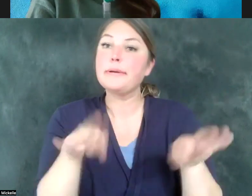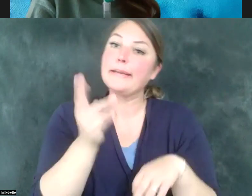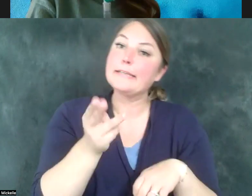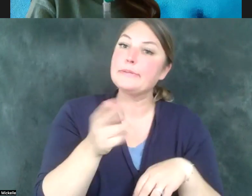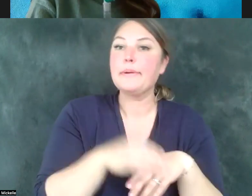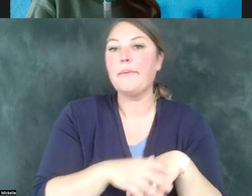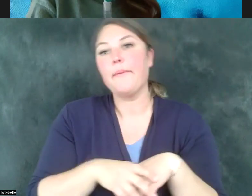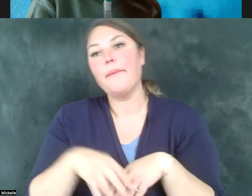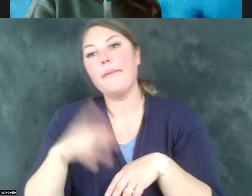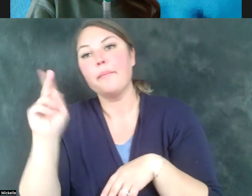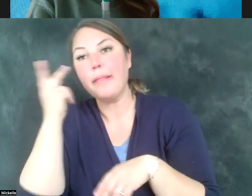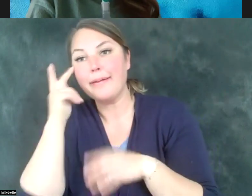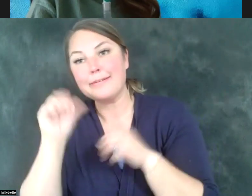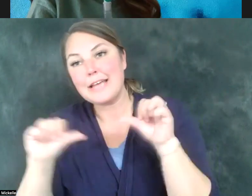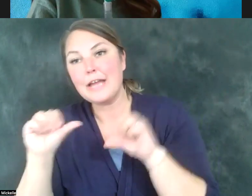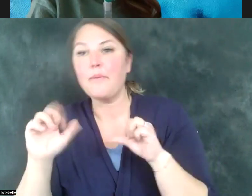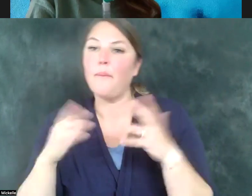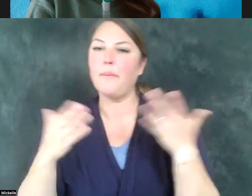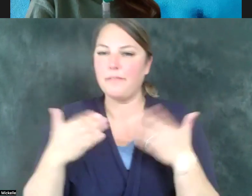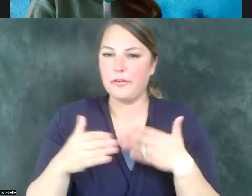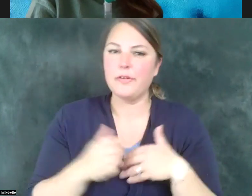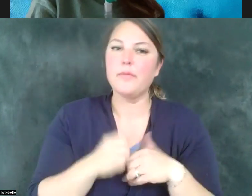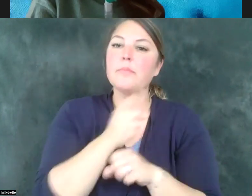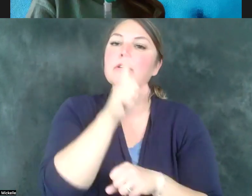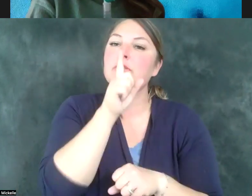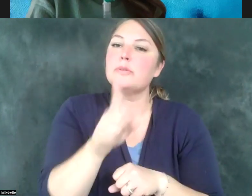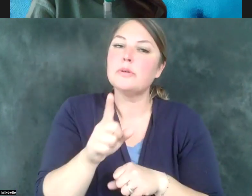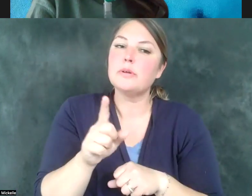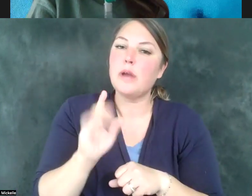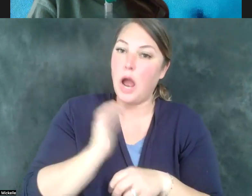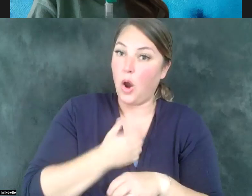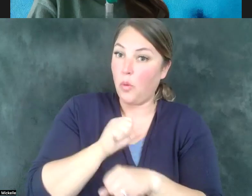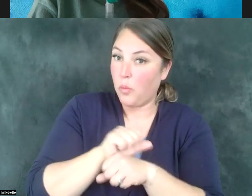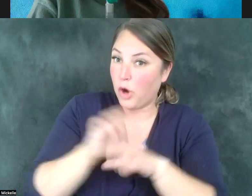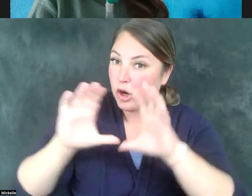good thing because we need to make sure that our workforce is tailored to address